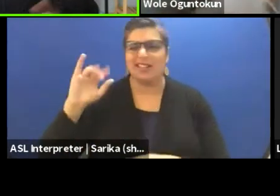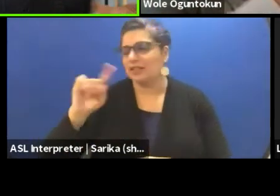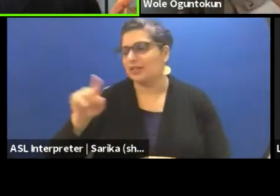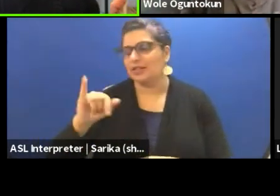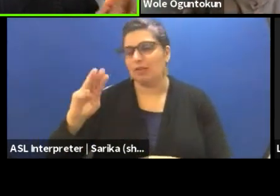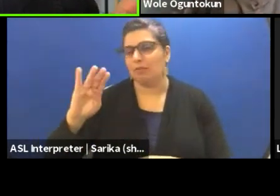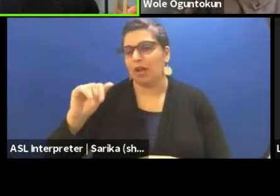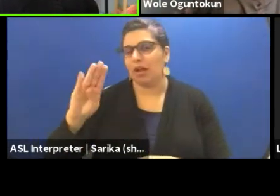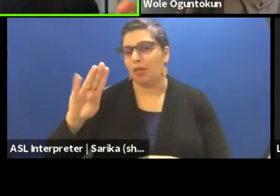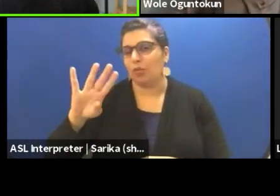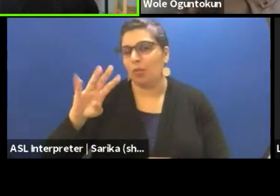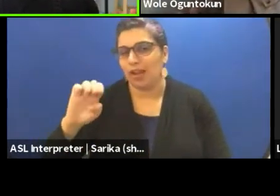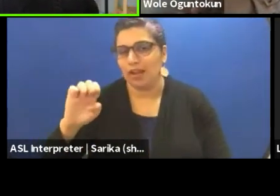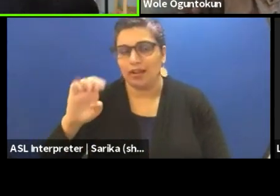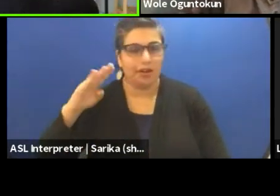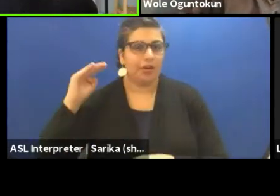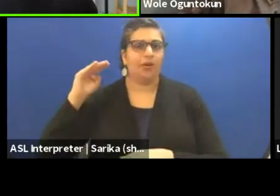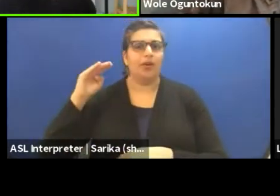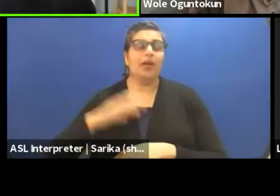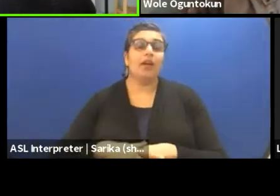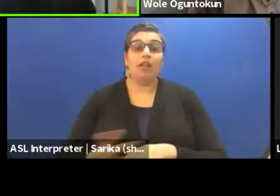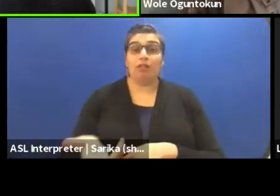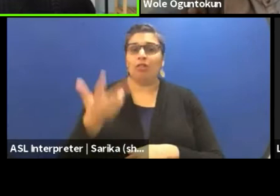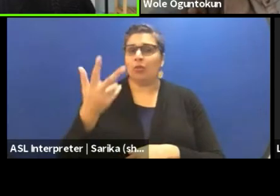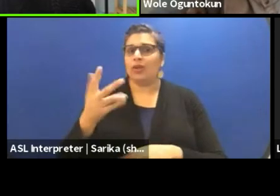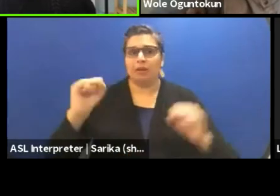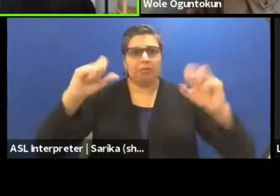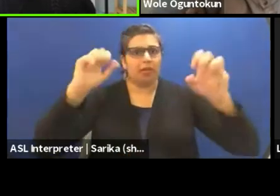from these three countries, which is great.